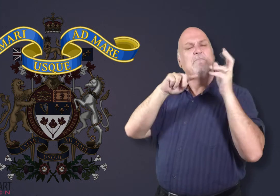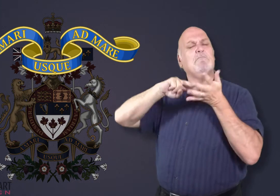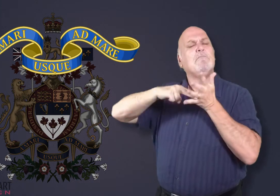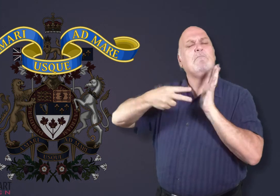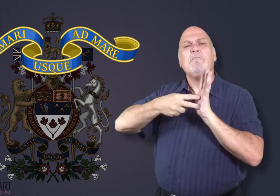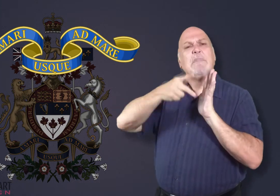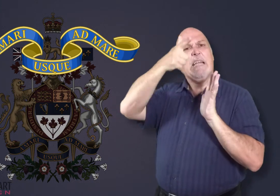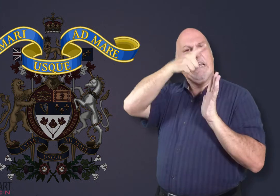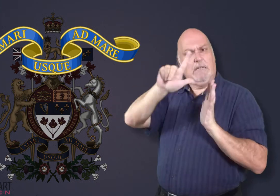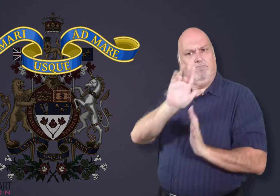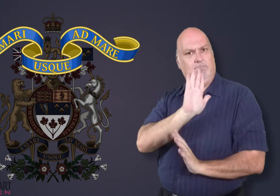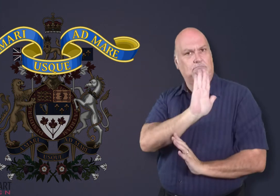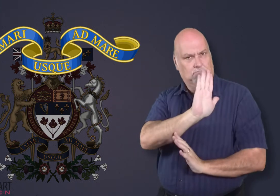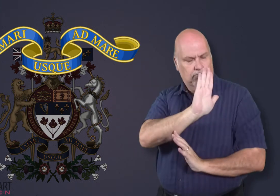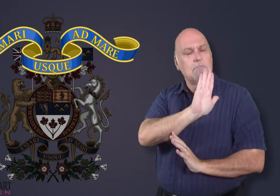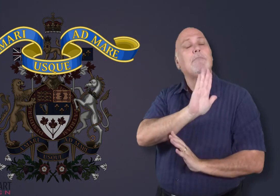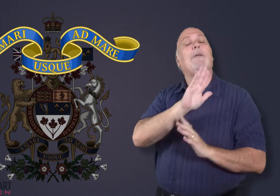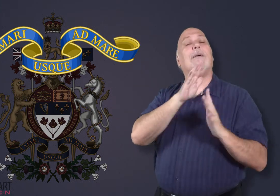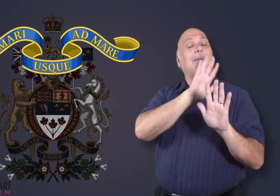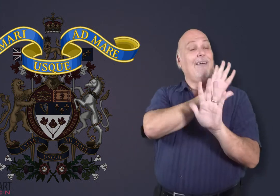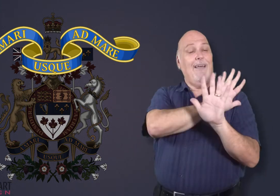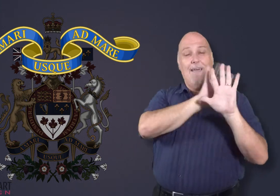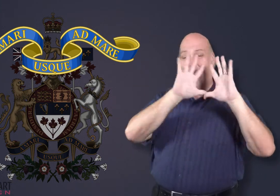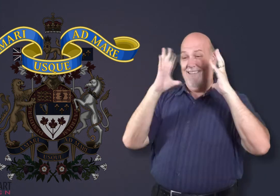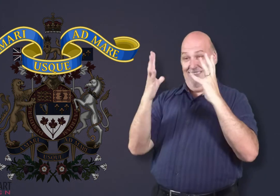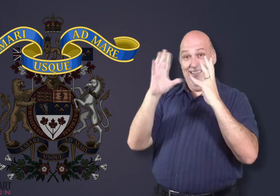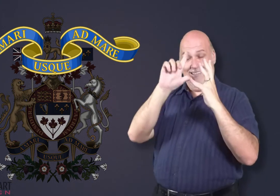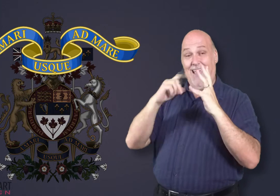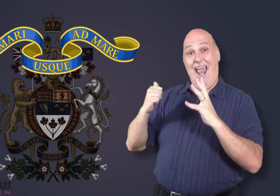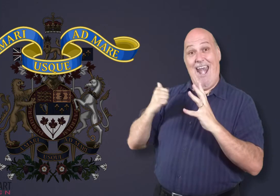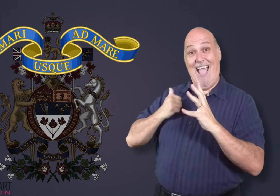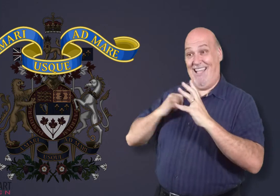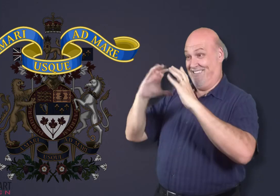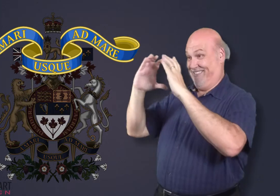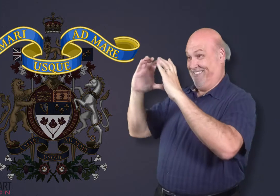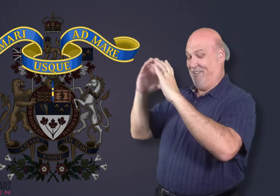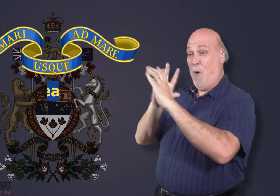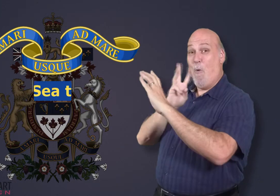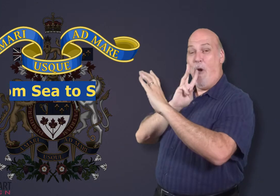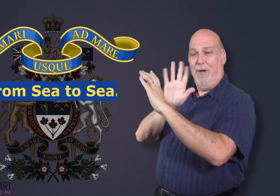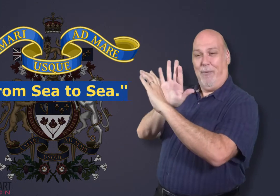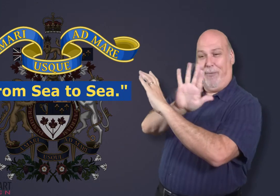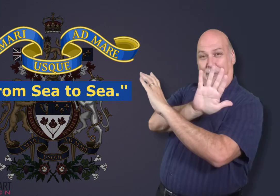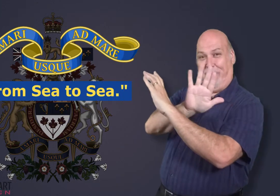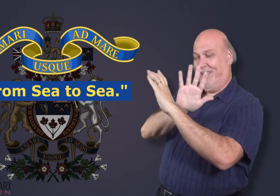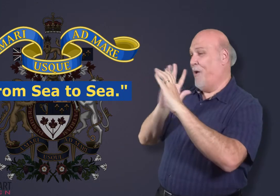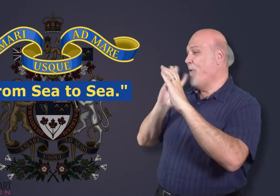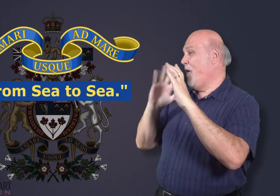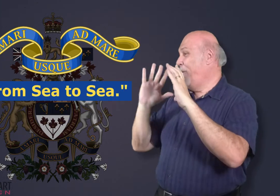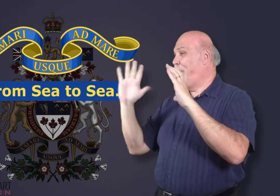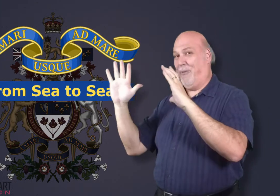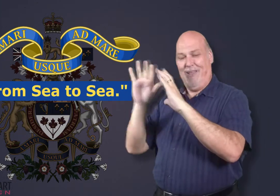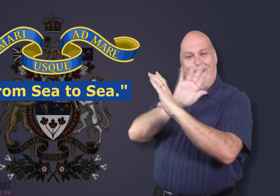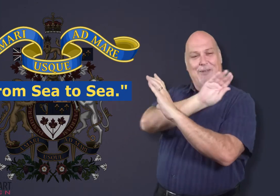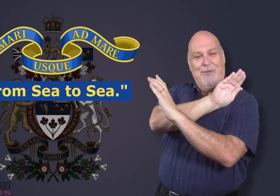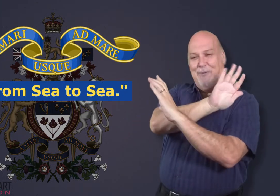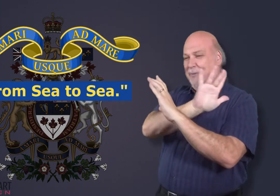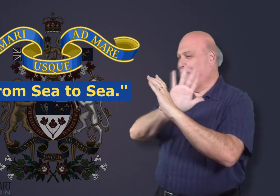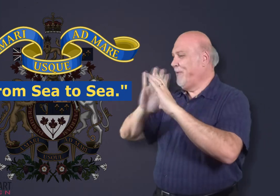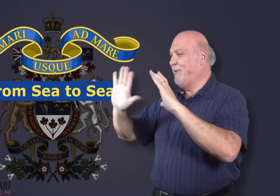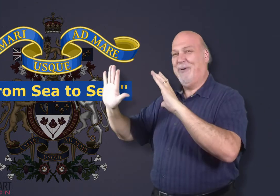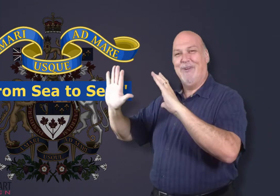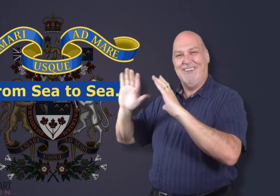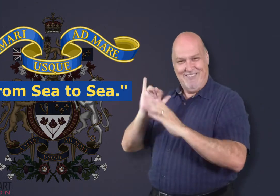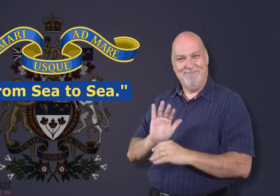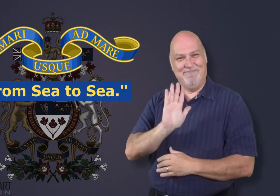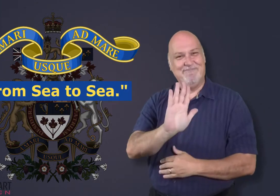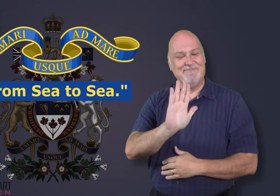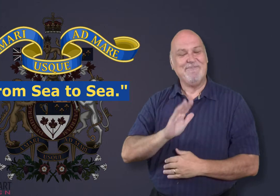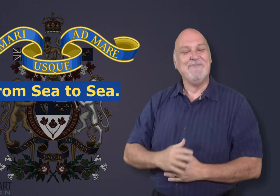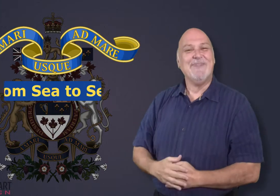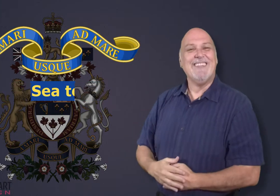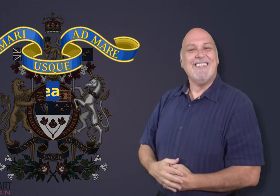The motto is in Latin, and it means "from sea to sea."